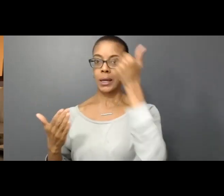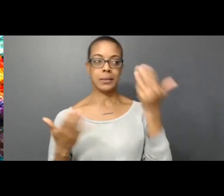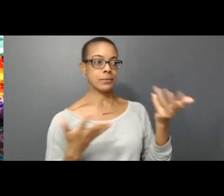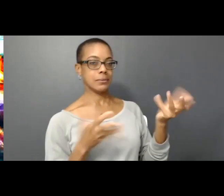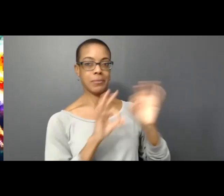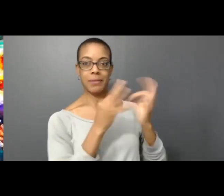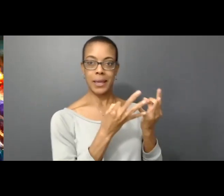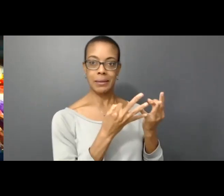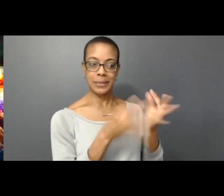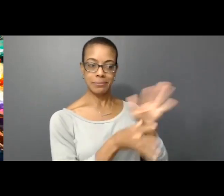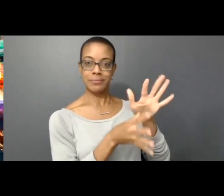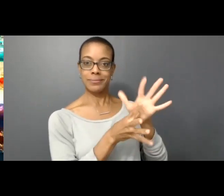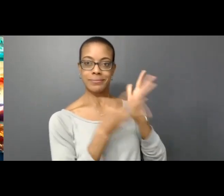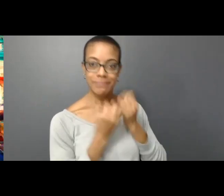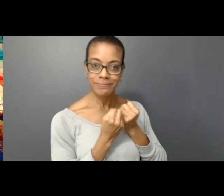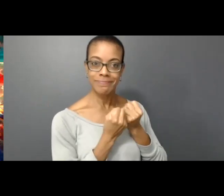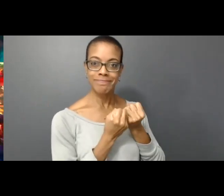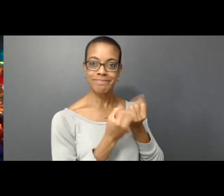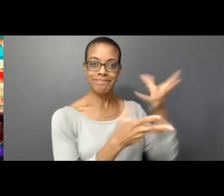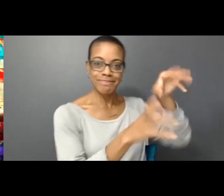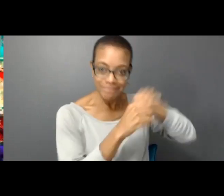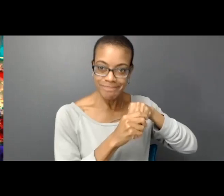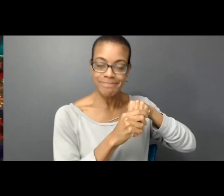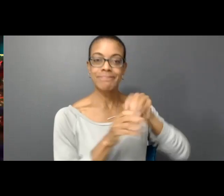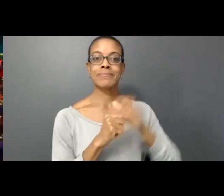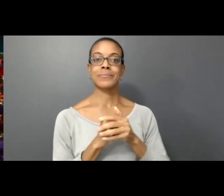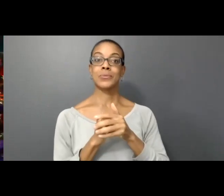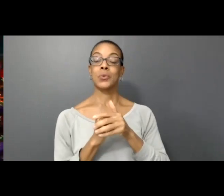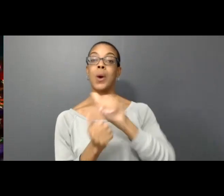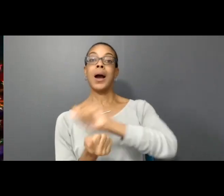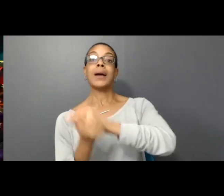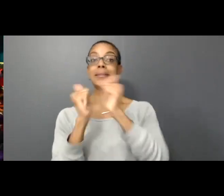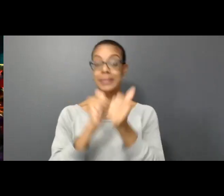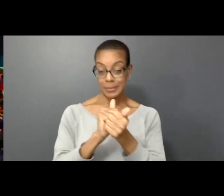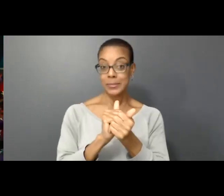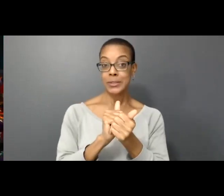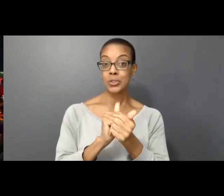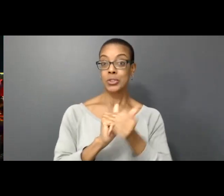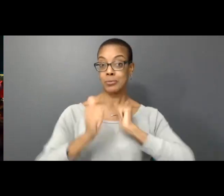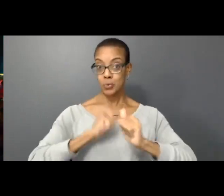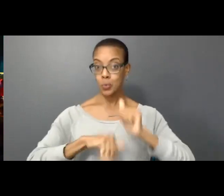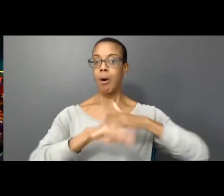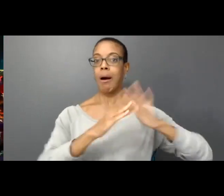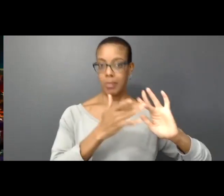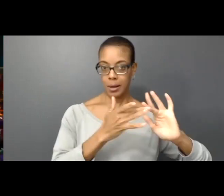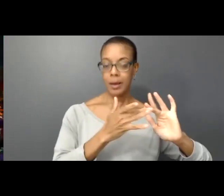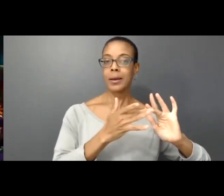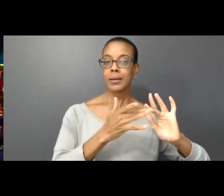And I've adapted to the show to be an online exhibition so I'm experimenting on how if